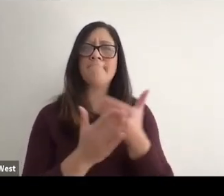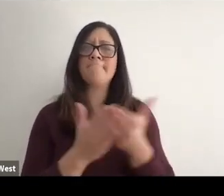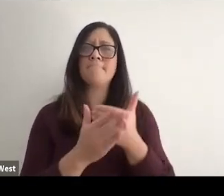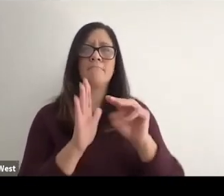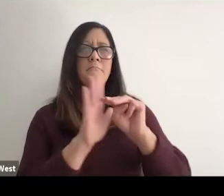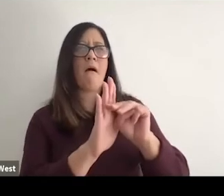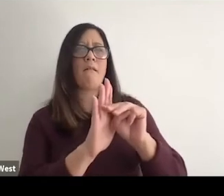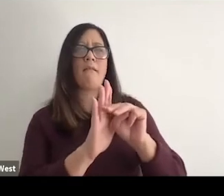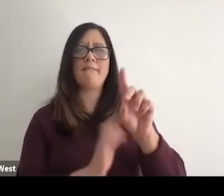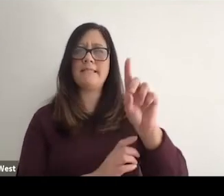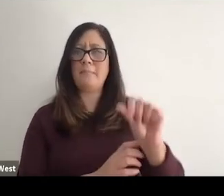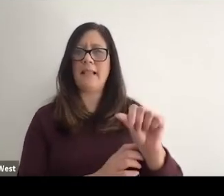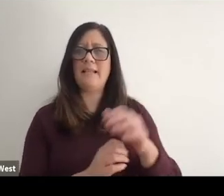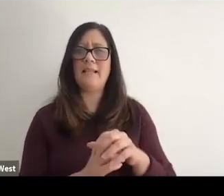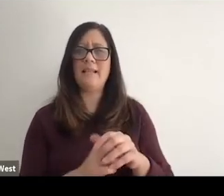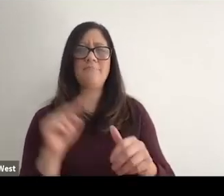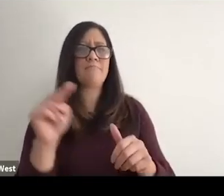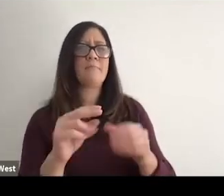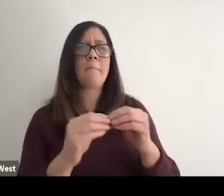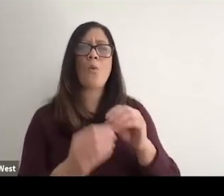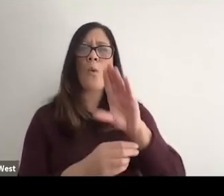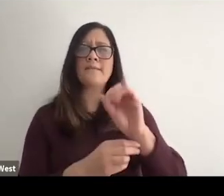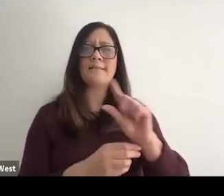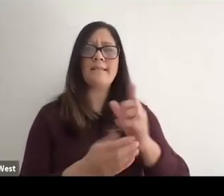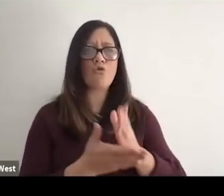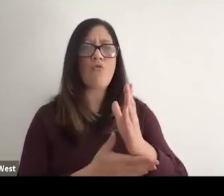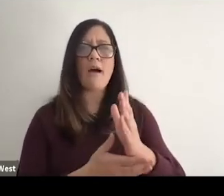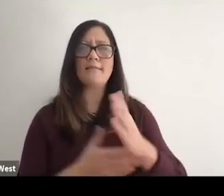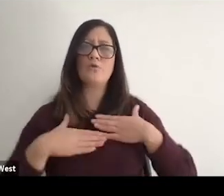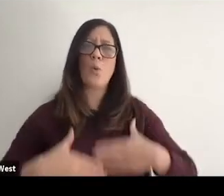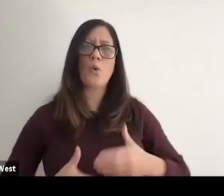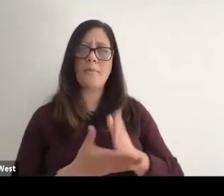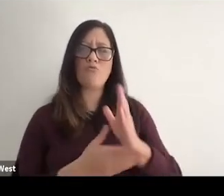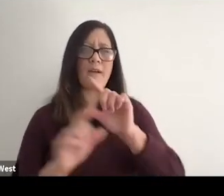model of disability and thing. About it from a more civil rights or human rights framework where we